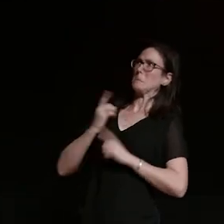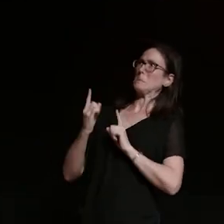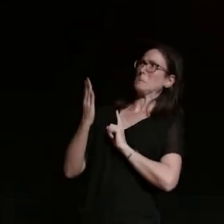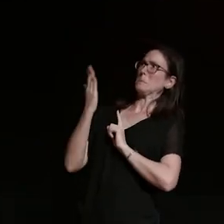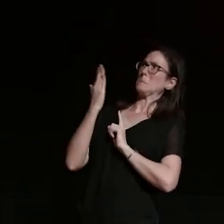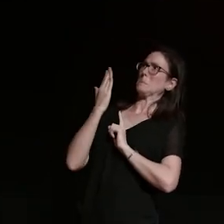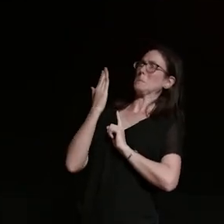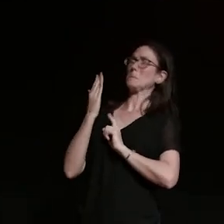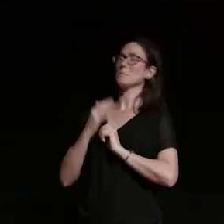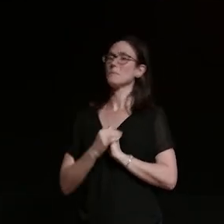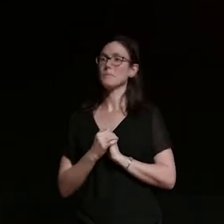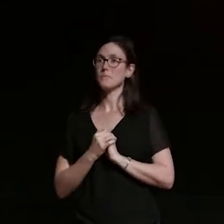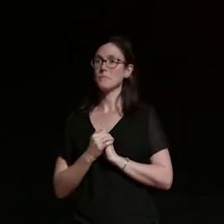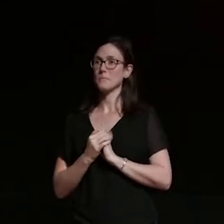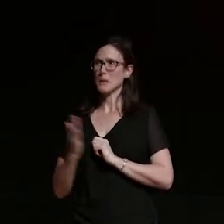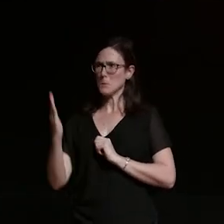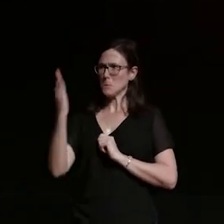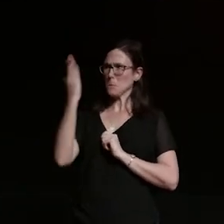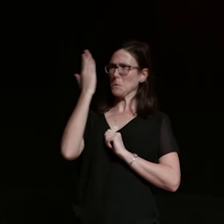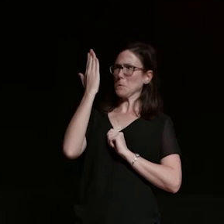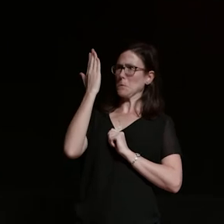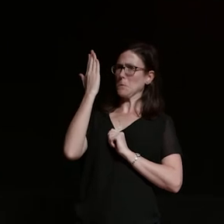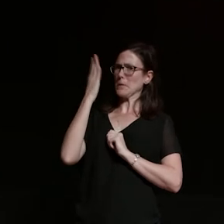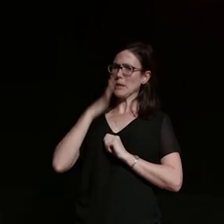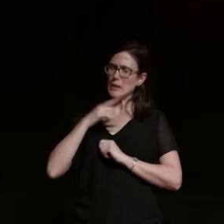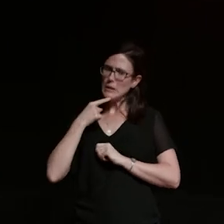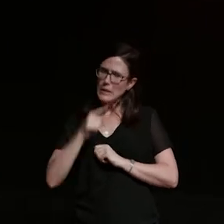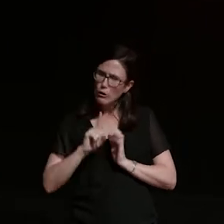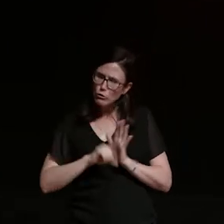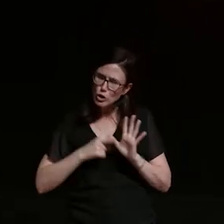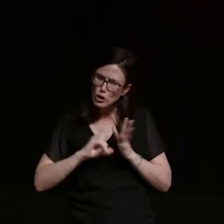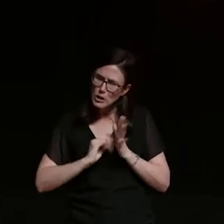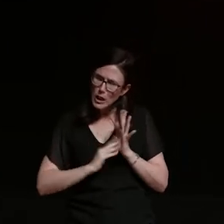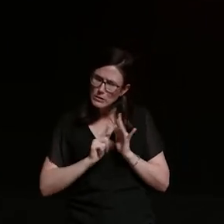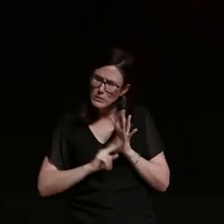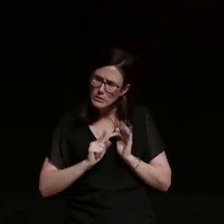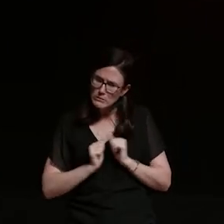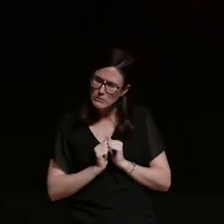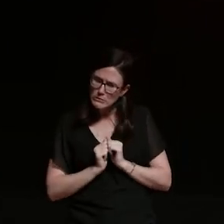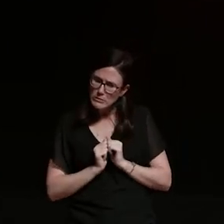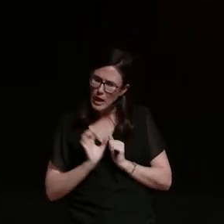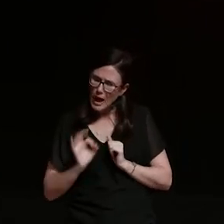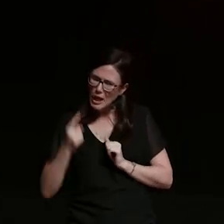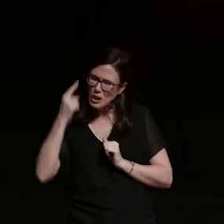he came up to me and he said i've got to tell you jasmine i just don't think bikes are for your dad